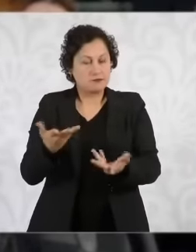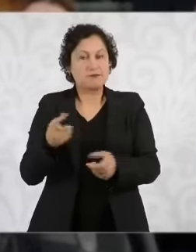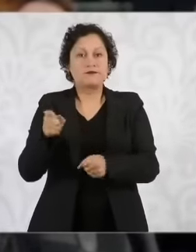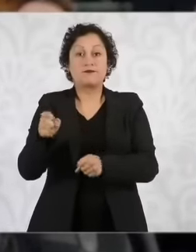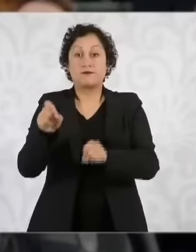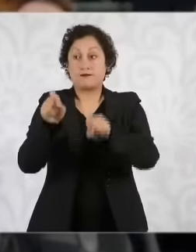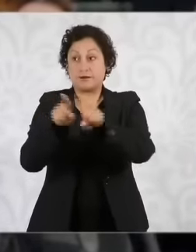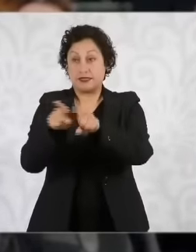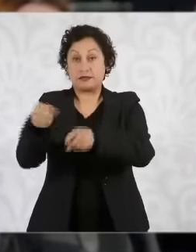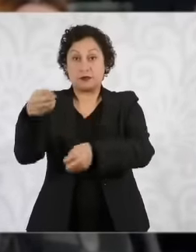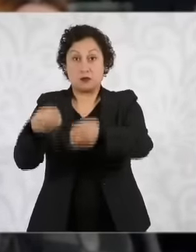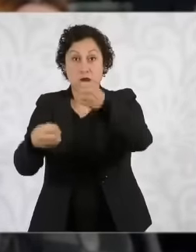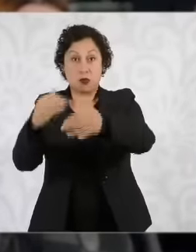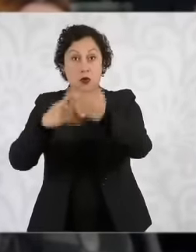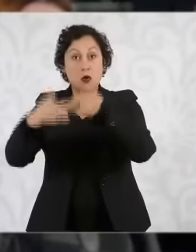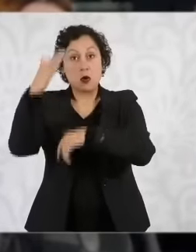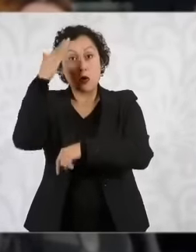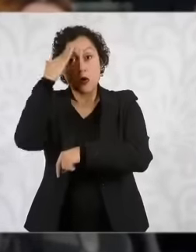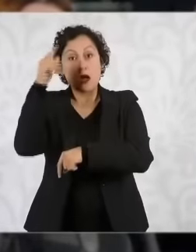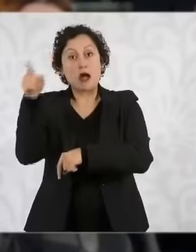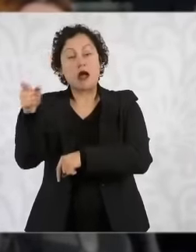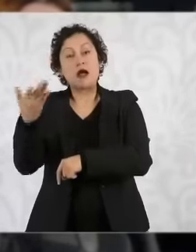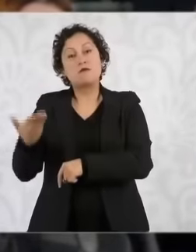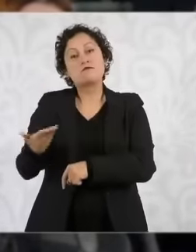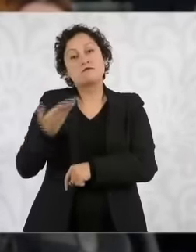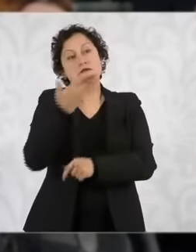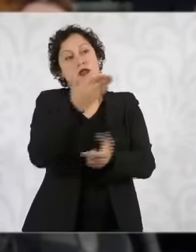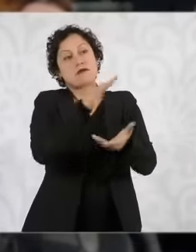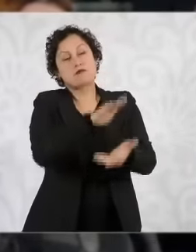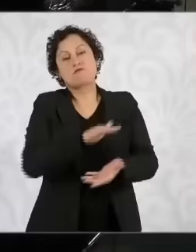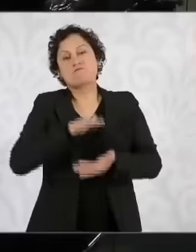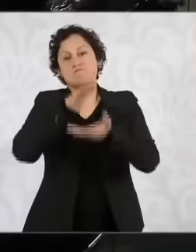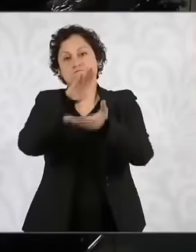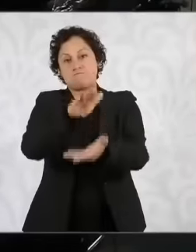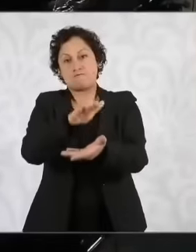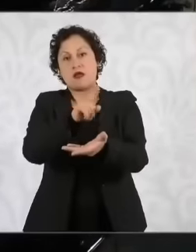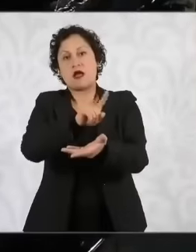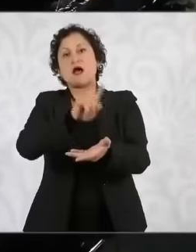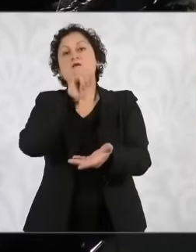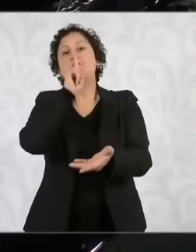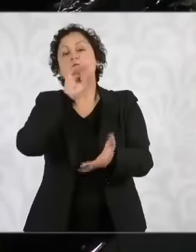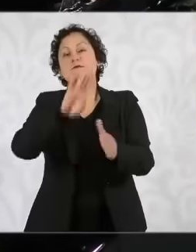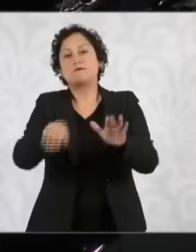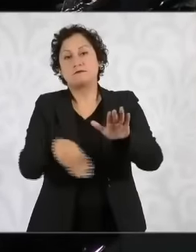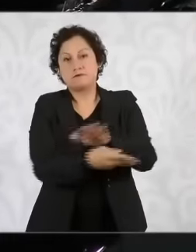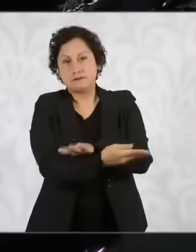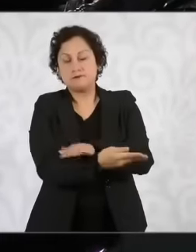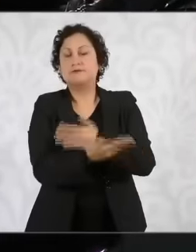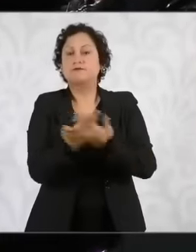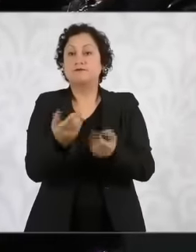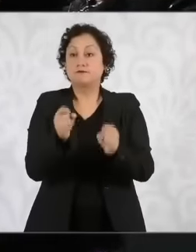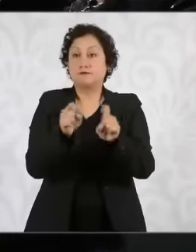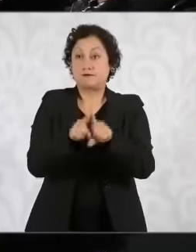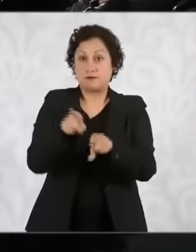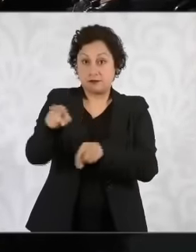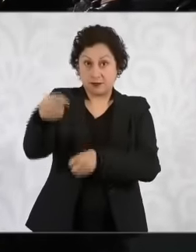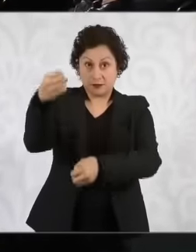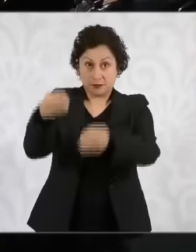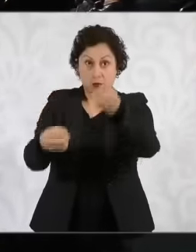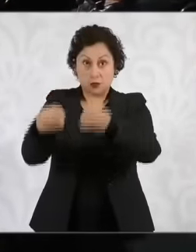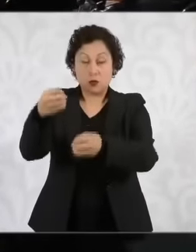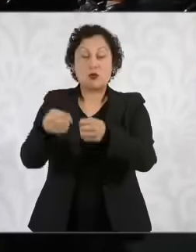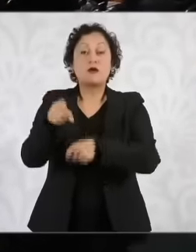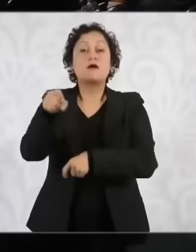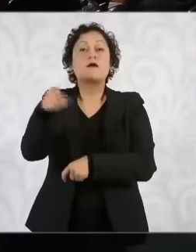the filing of this, and this judge also participated in the granting of an Amparo